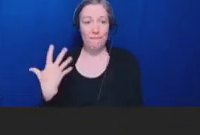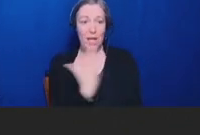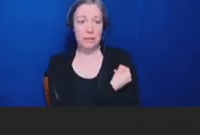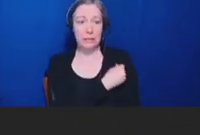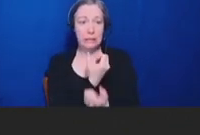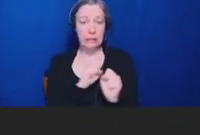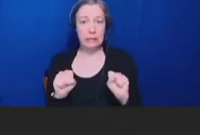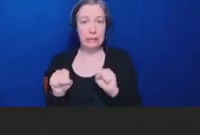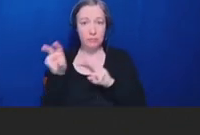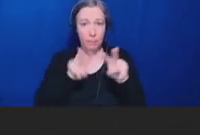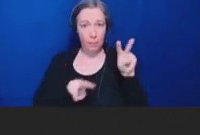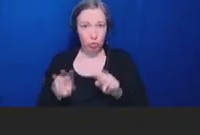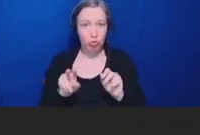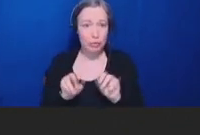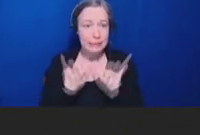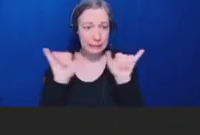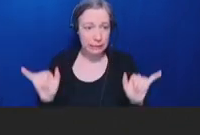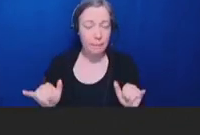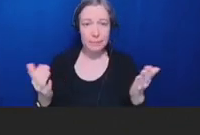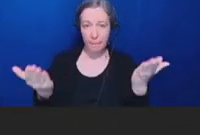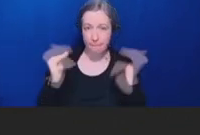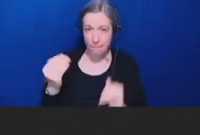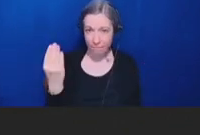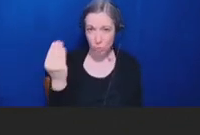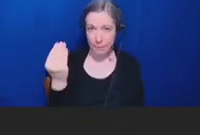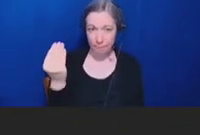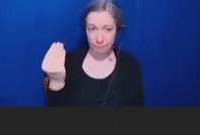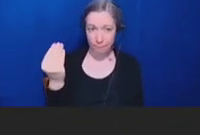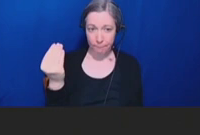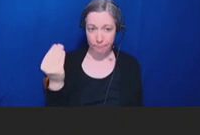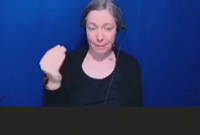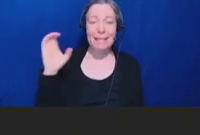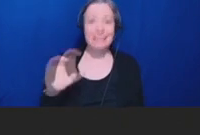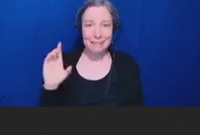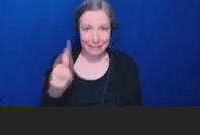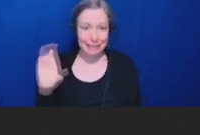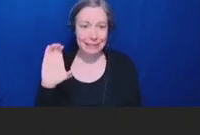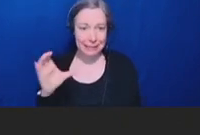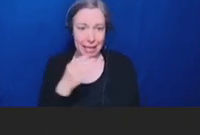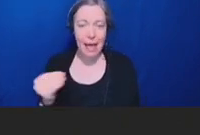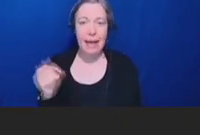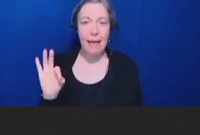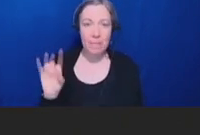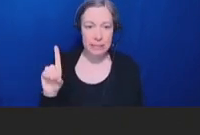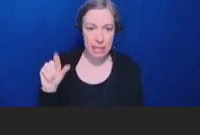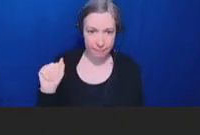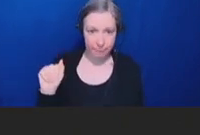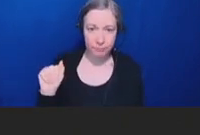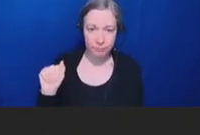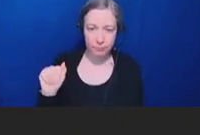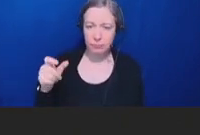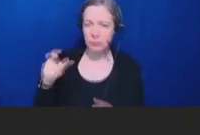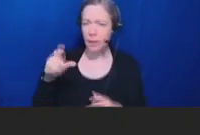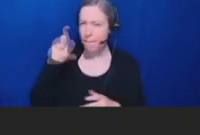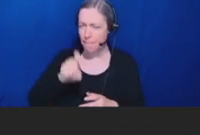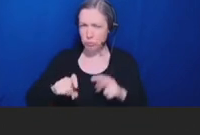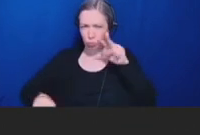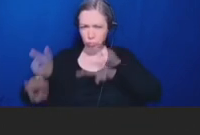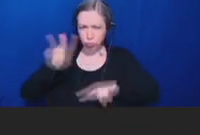Fourteen, CDC and FDA should explore scalable solutions that reduce the time and effort